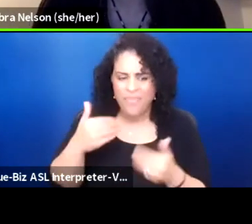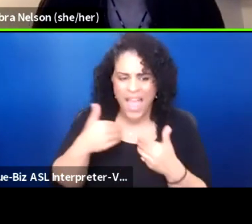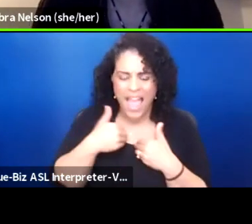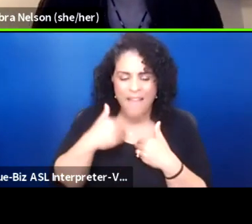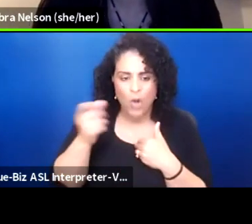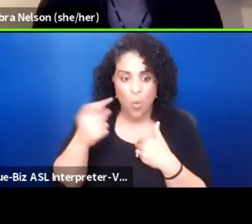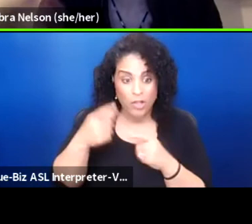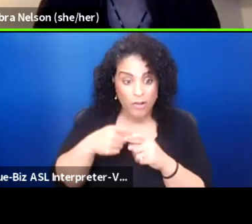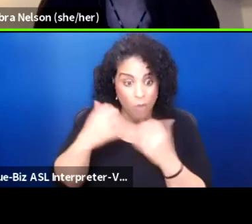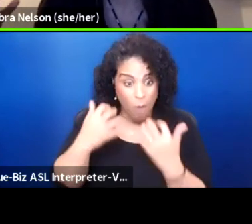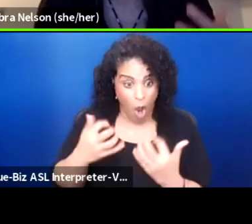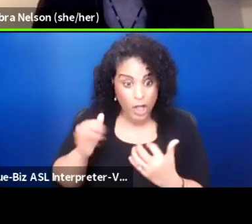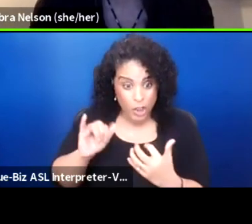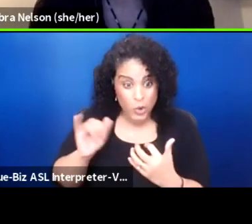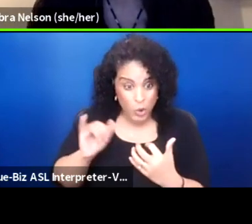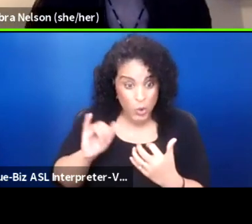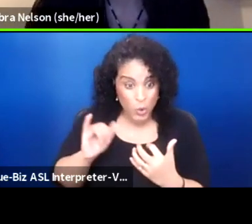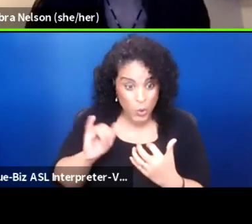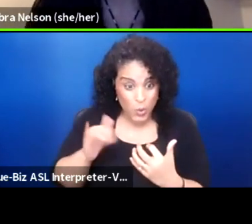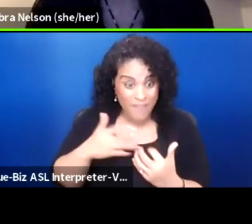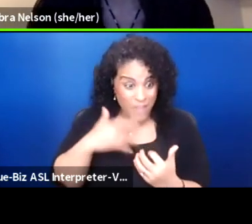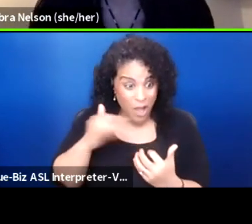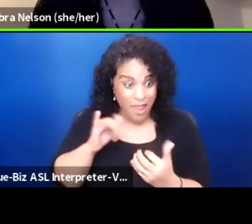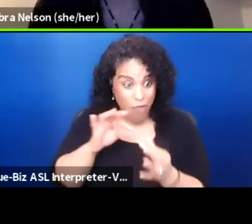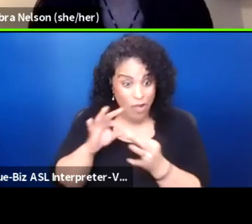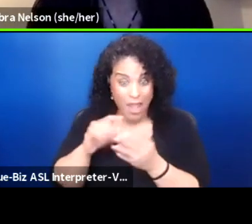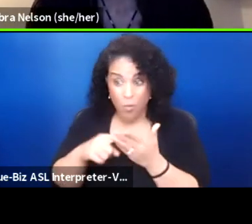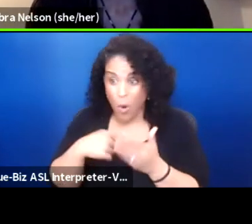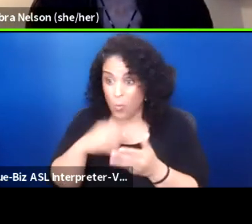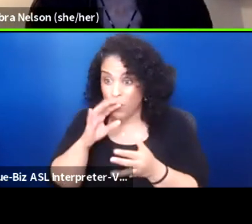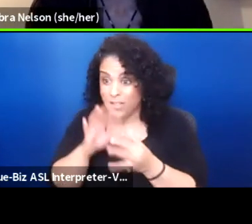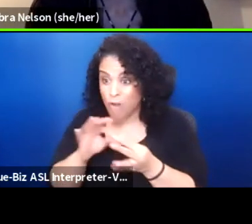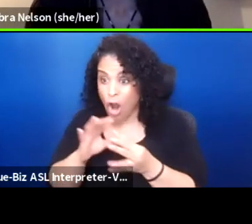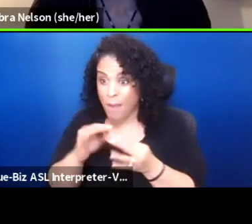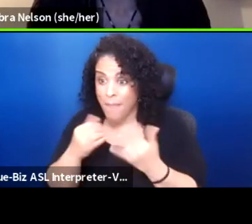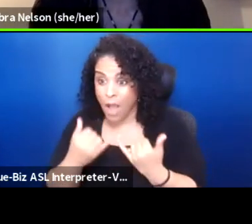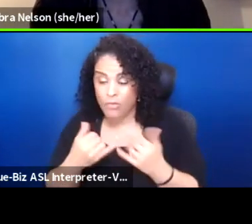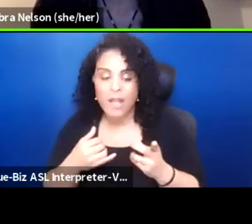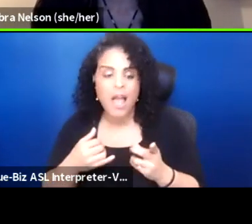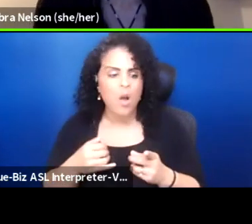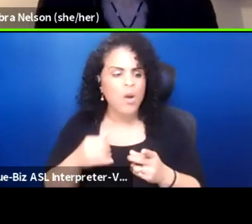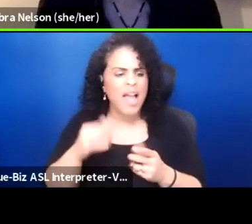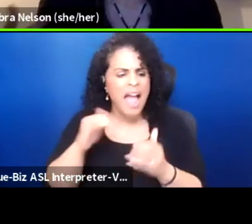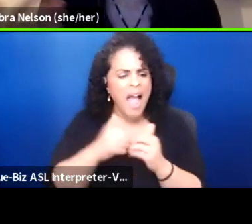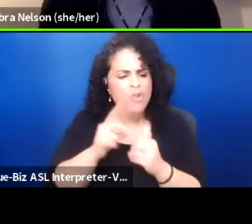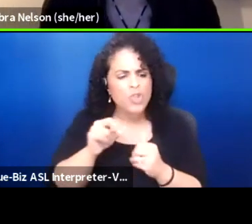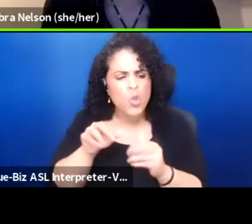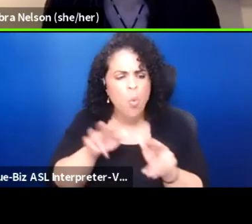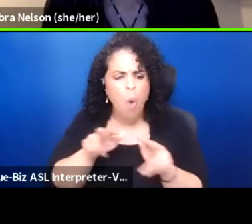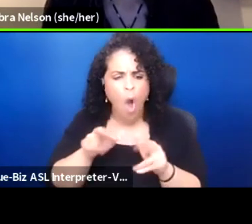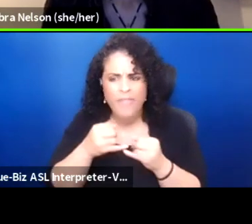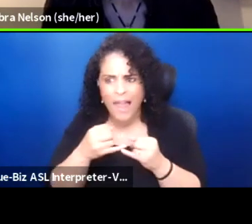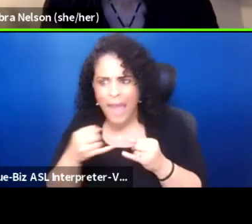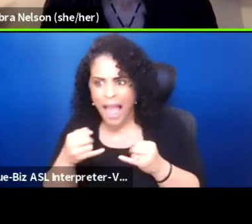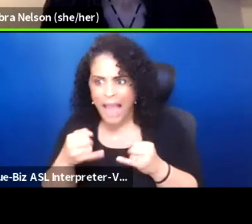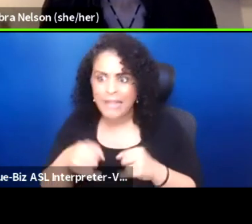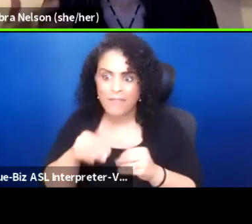that I feel like it relates to what we've been talking about, which is, how do you walk the line of sharing some of the wisdom